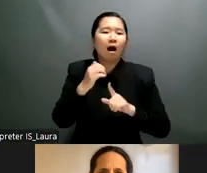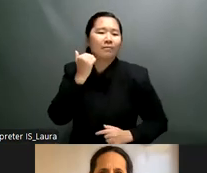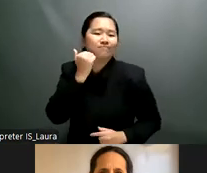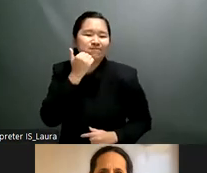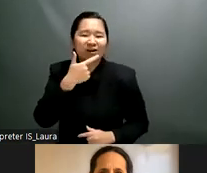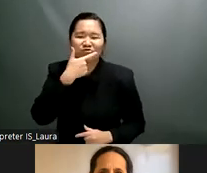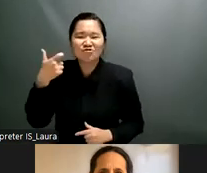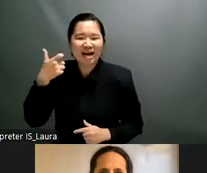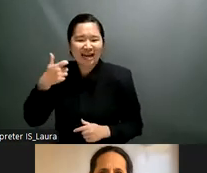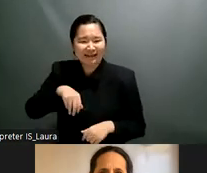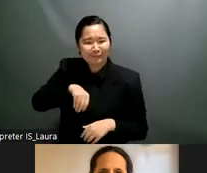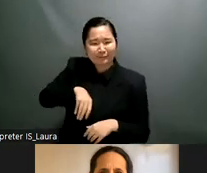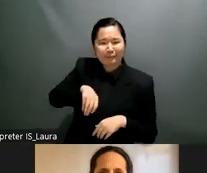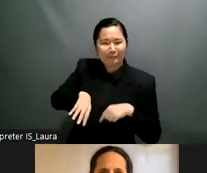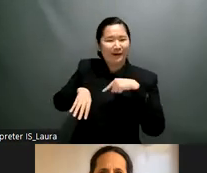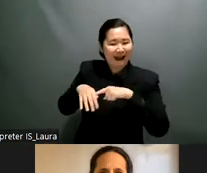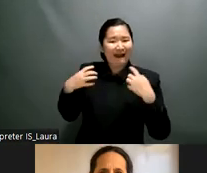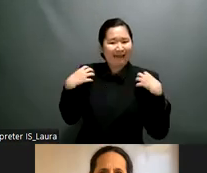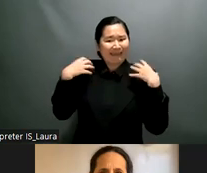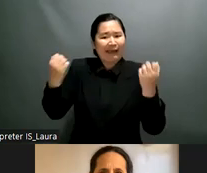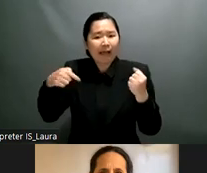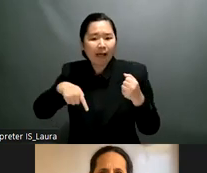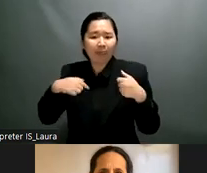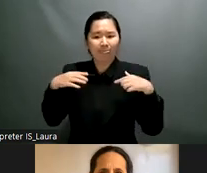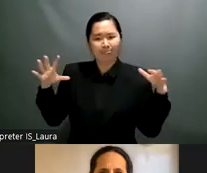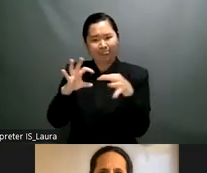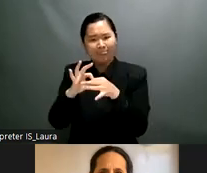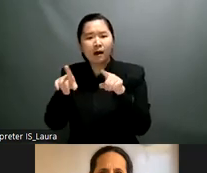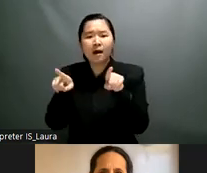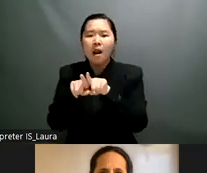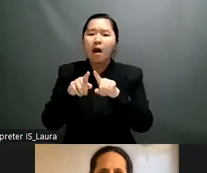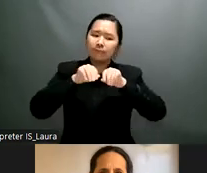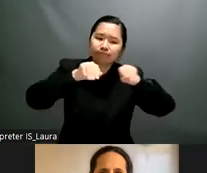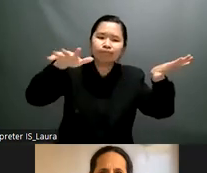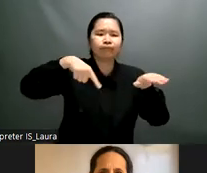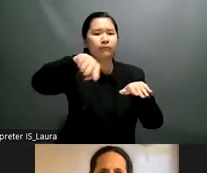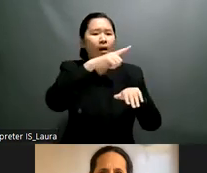because we think they're not there is not a material which is accessible to those women